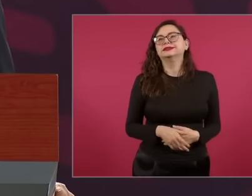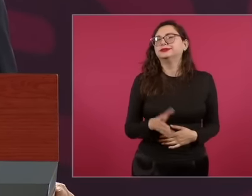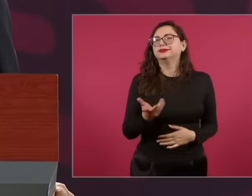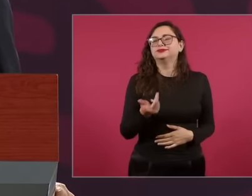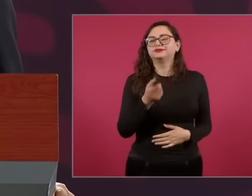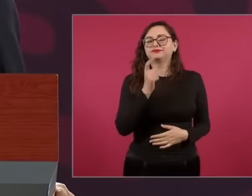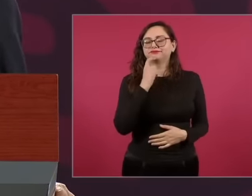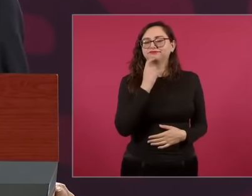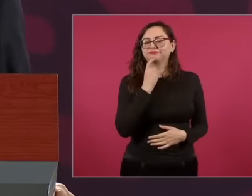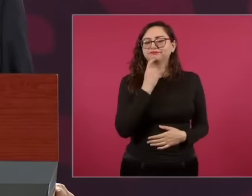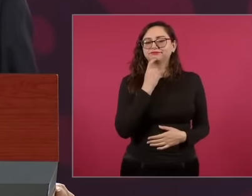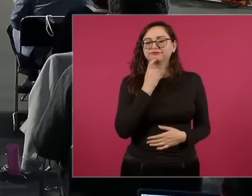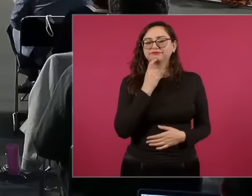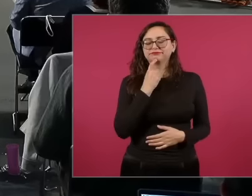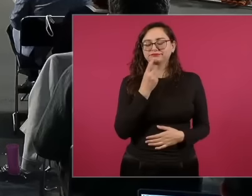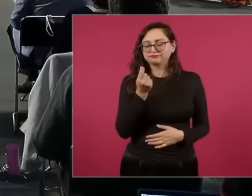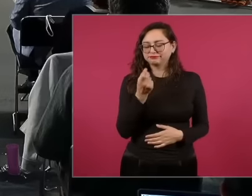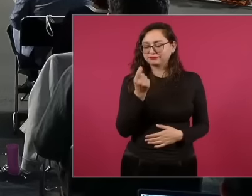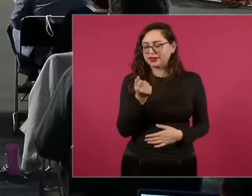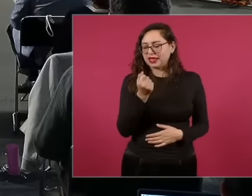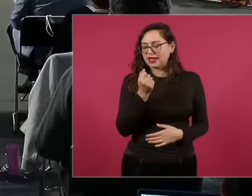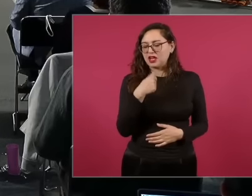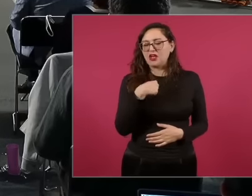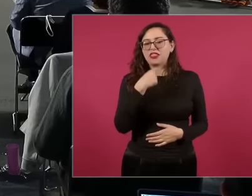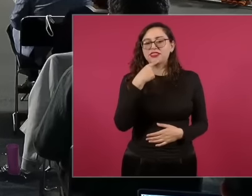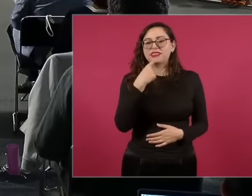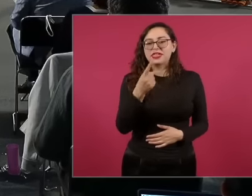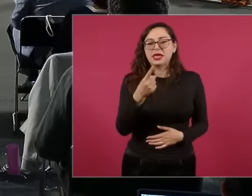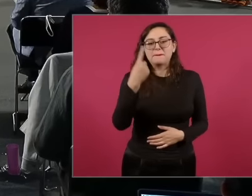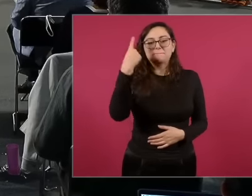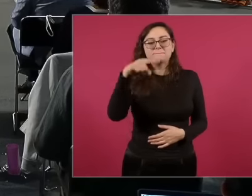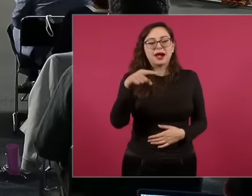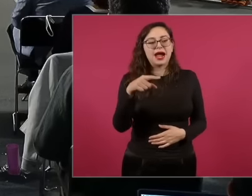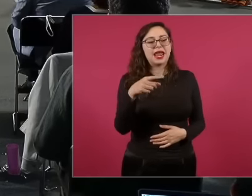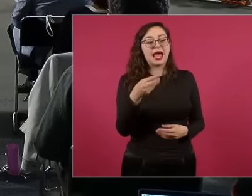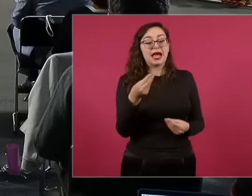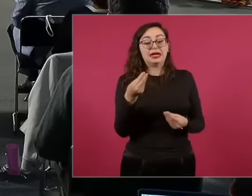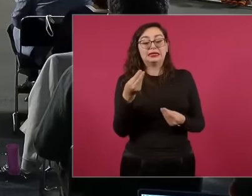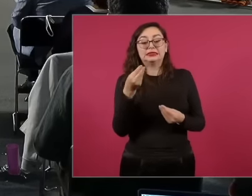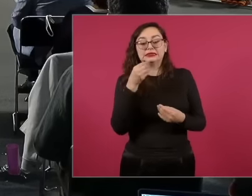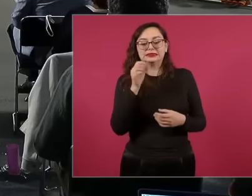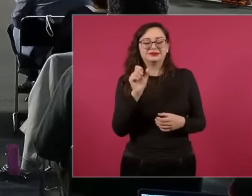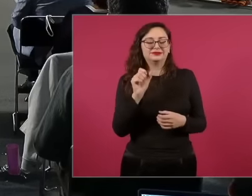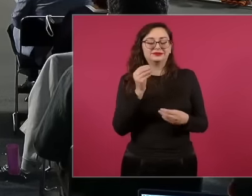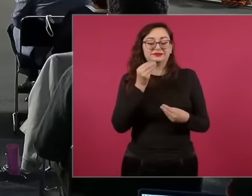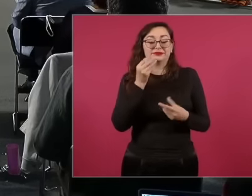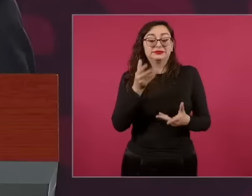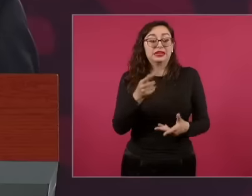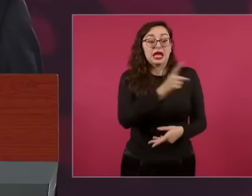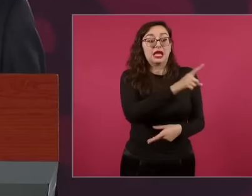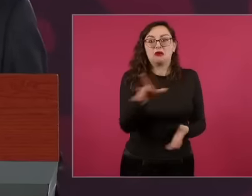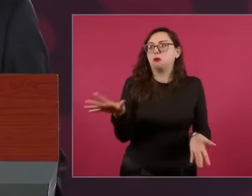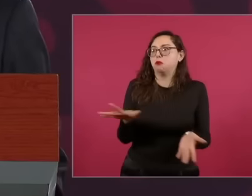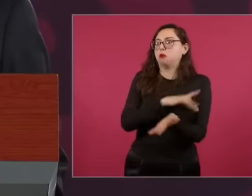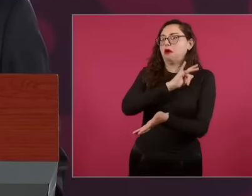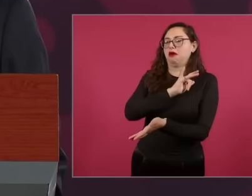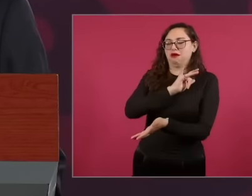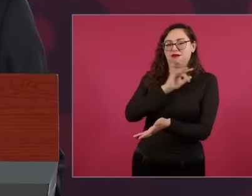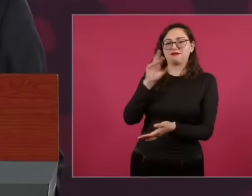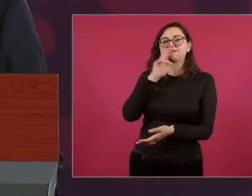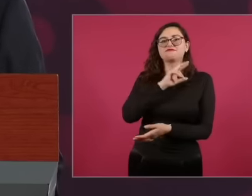that there would be a friend it is so that they would have something to say because then this one They get very angry